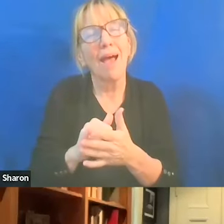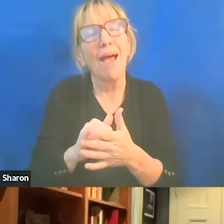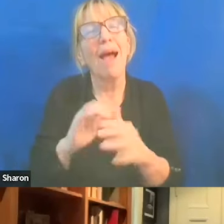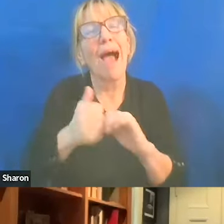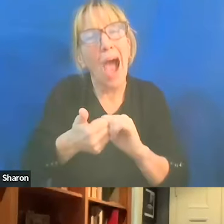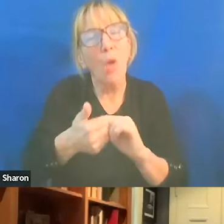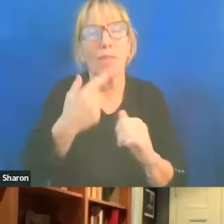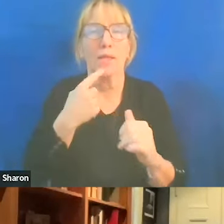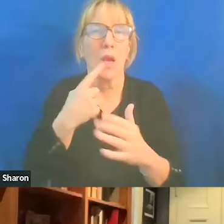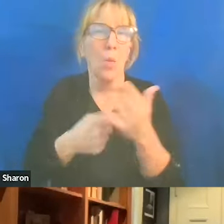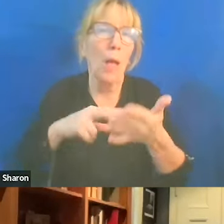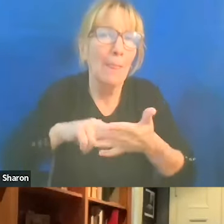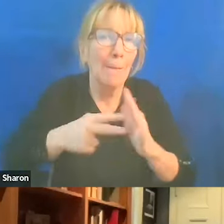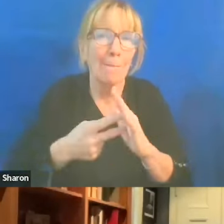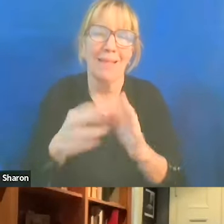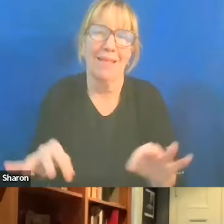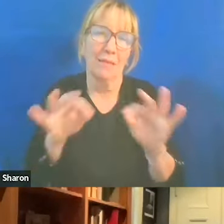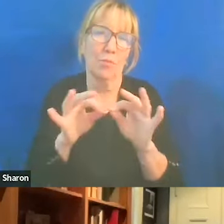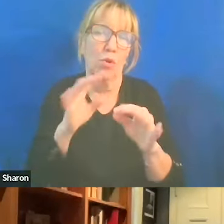You know, and I think one of the problems